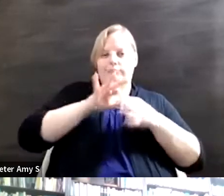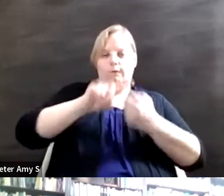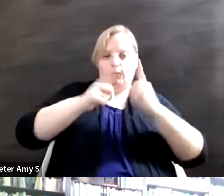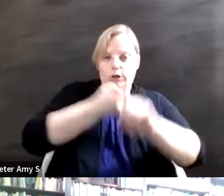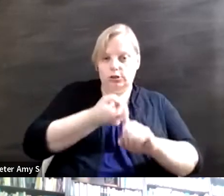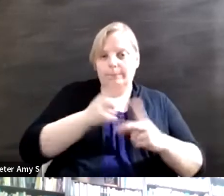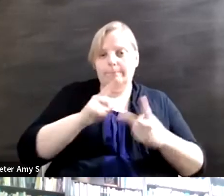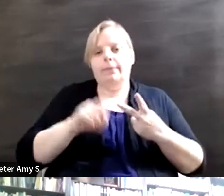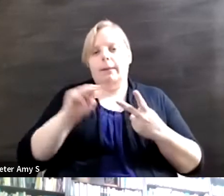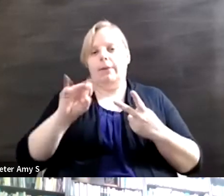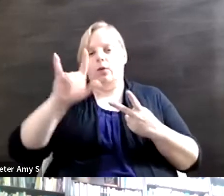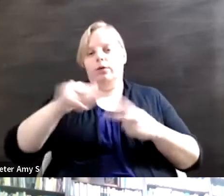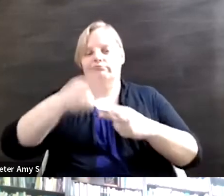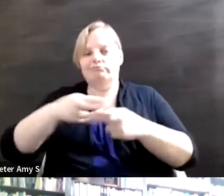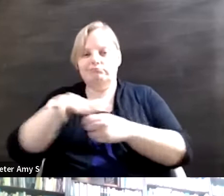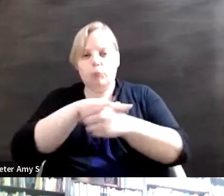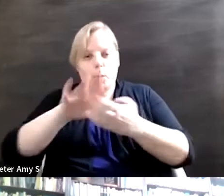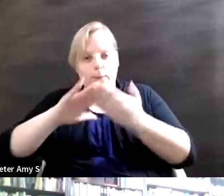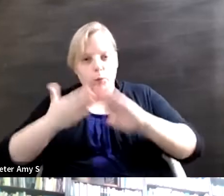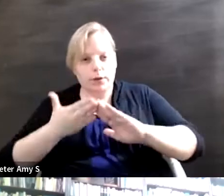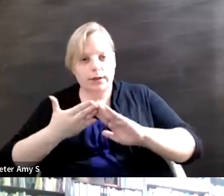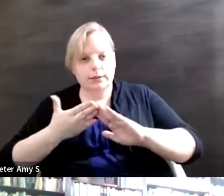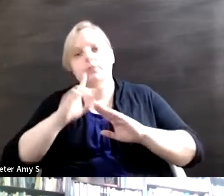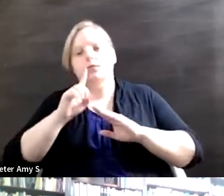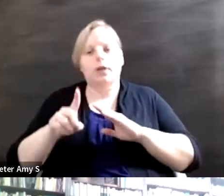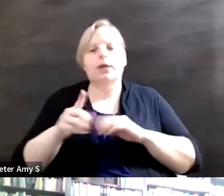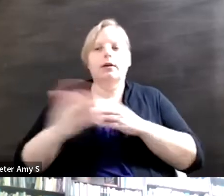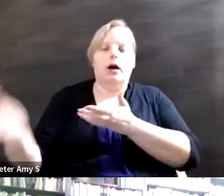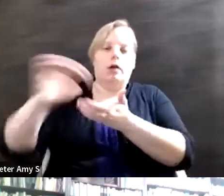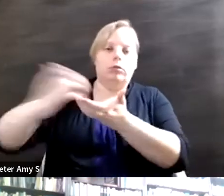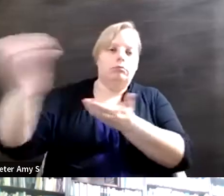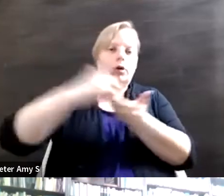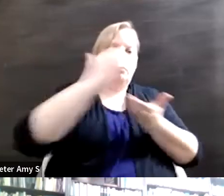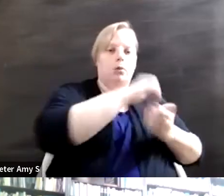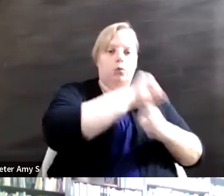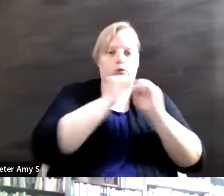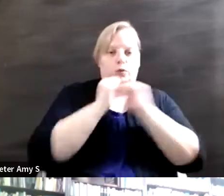local communities and being outside it's really just a matter of reaching out a little bit